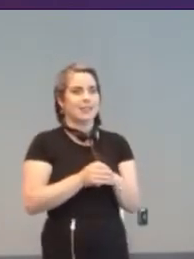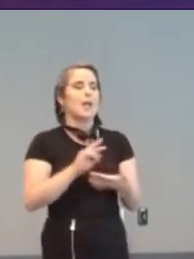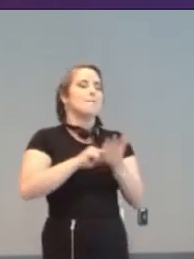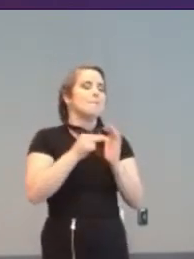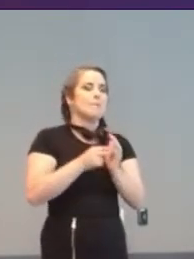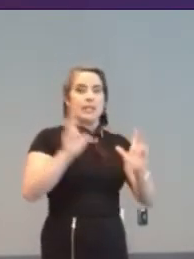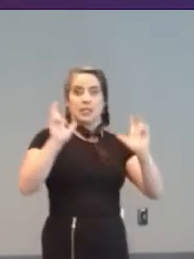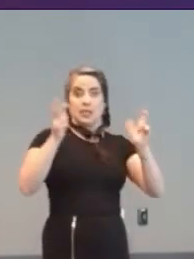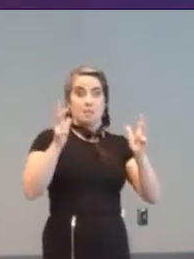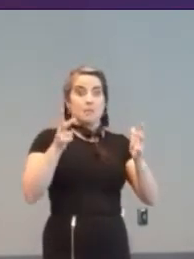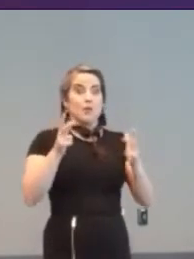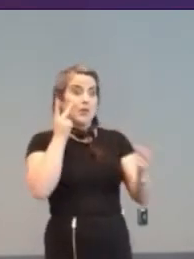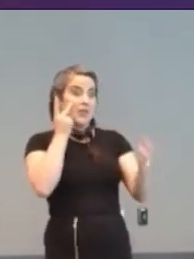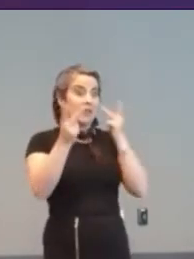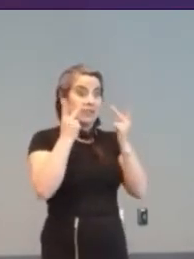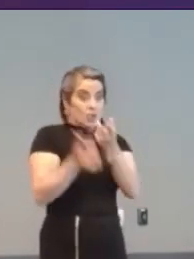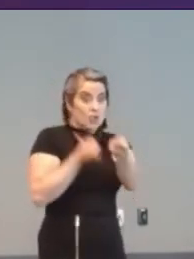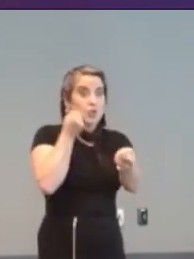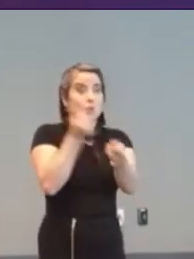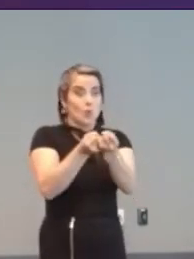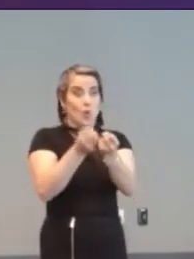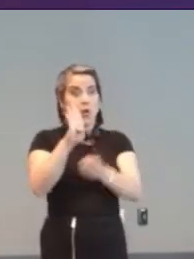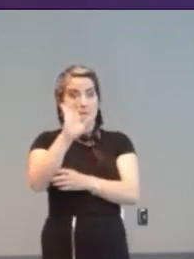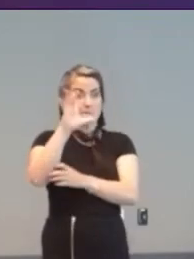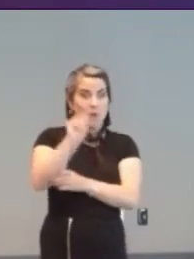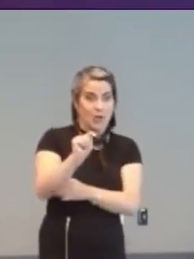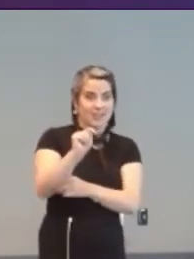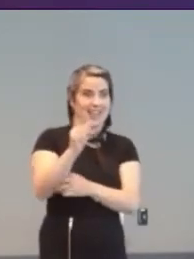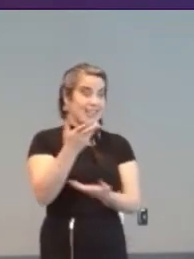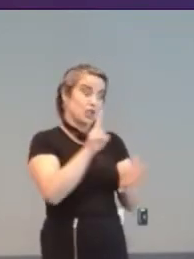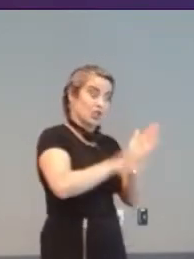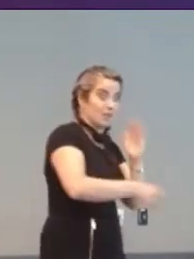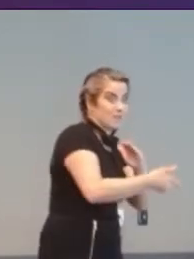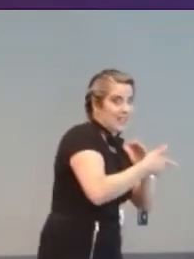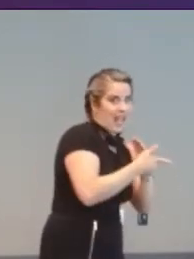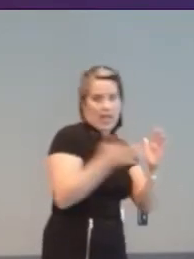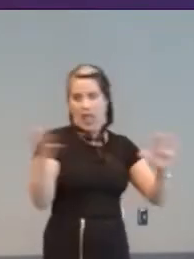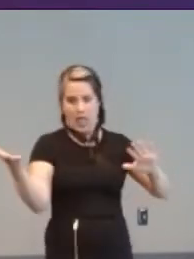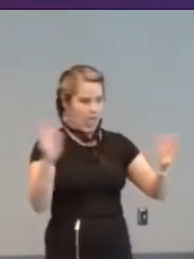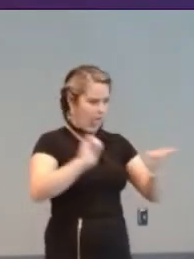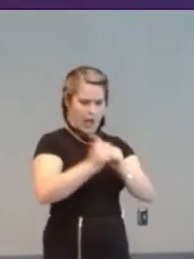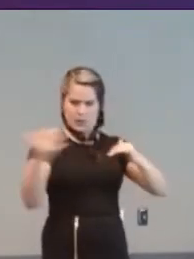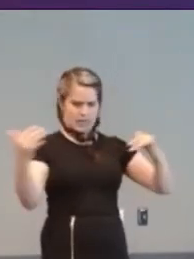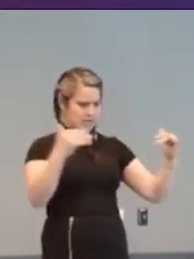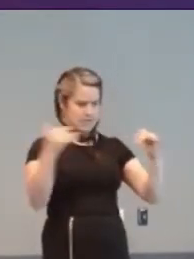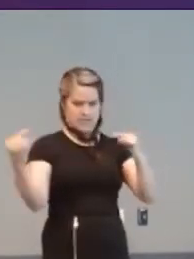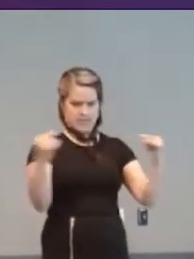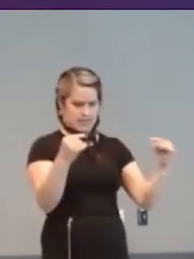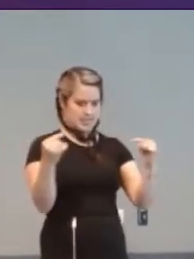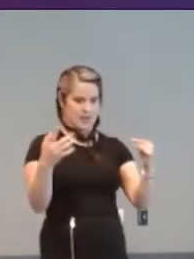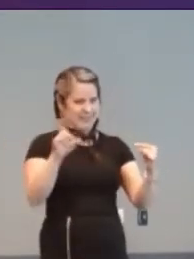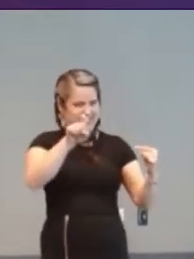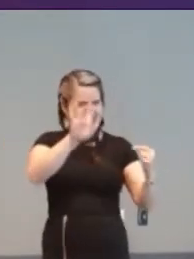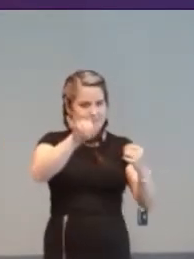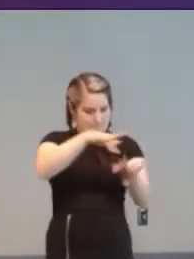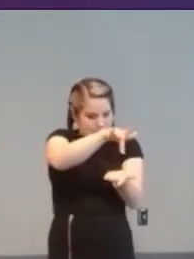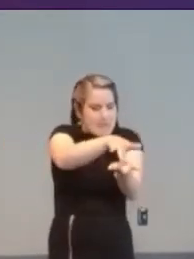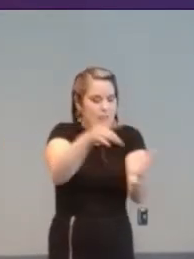assist bots at war with anti-cheat tech. Some middle ground is needed. As for the future...